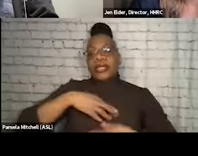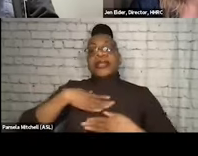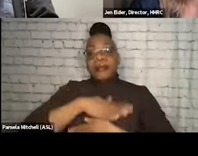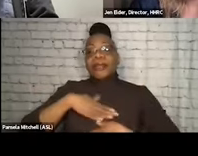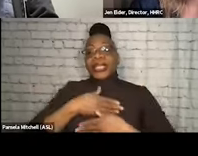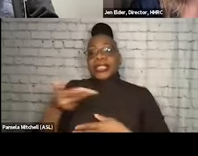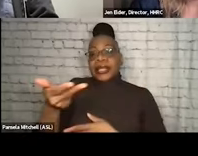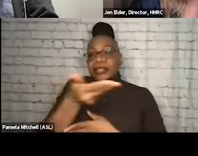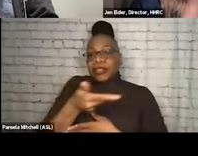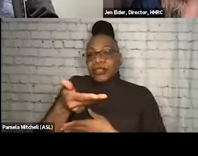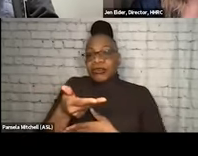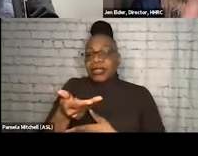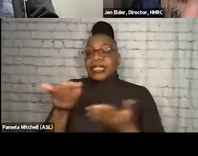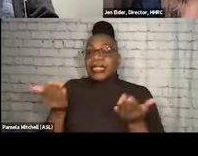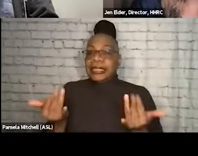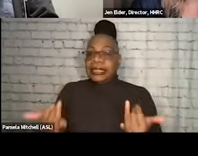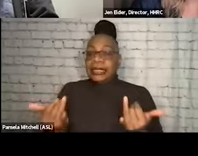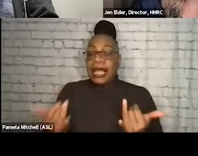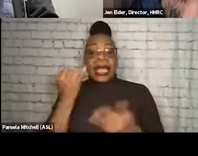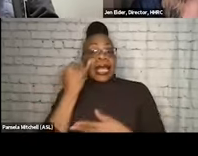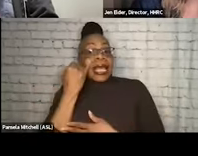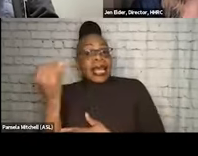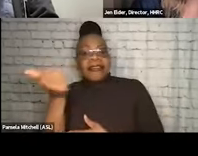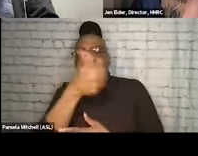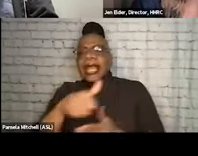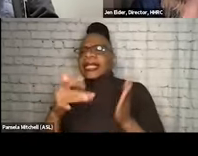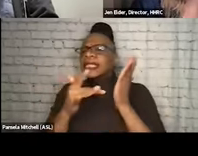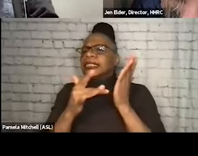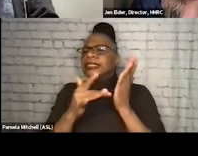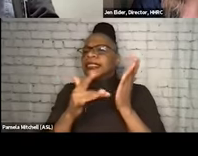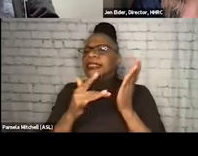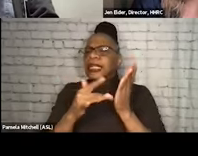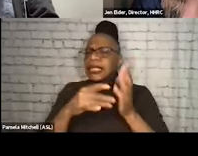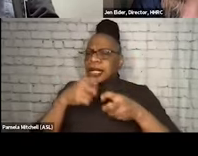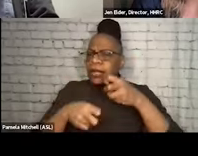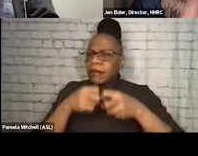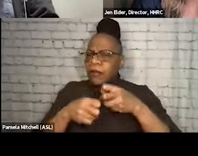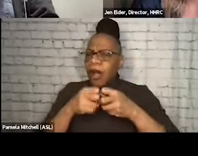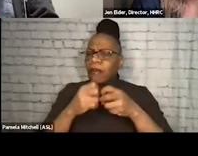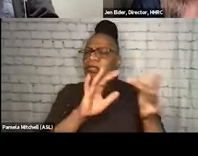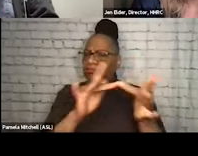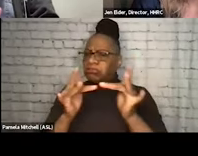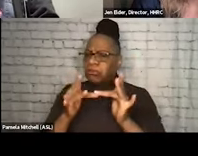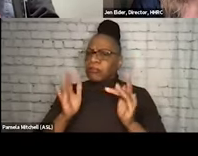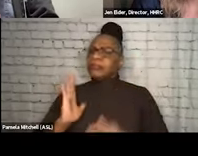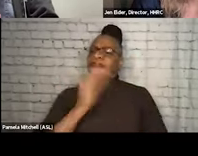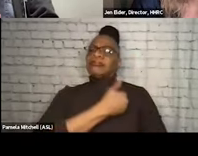If you have any technical difficulties, just reach out to us. Our team is happy to help. Next slide.